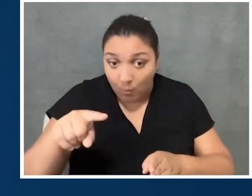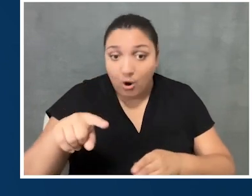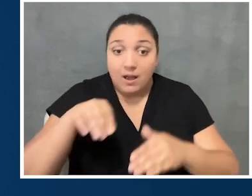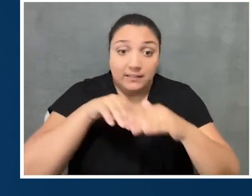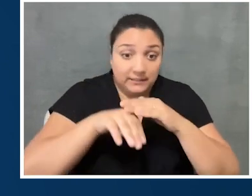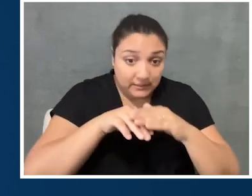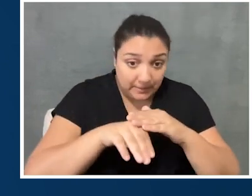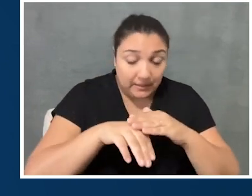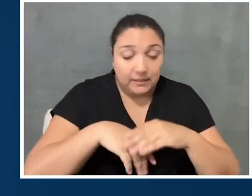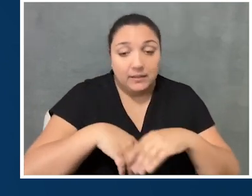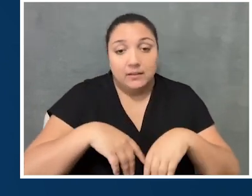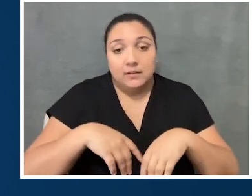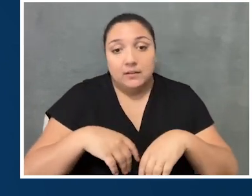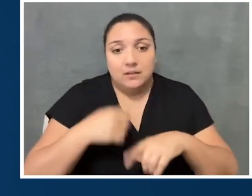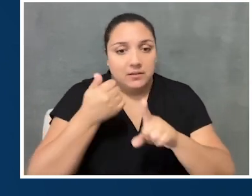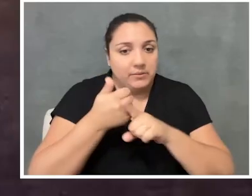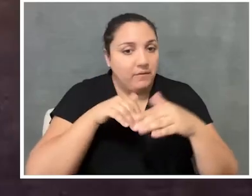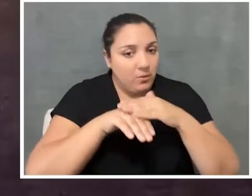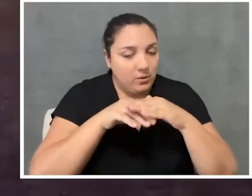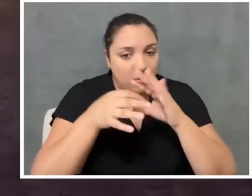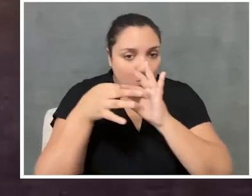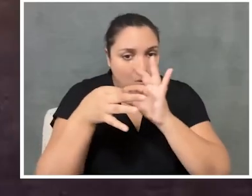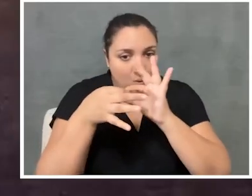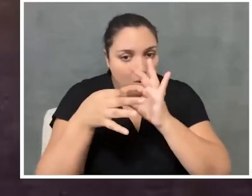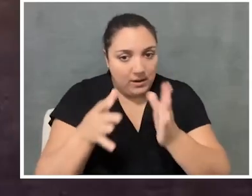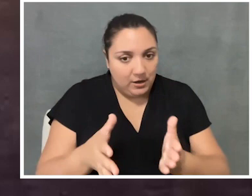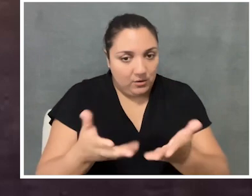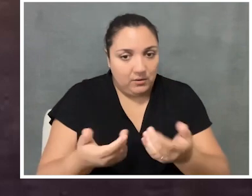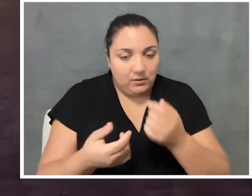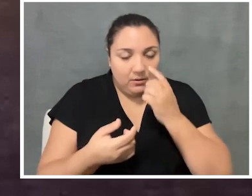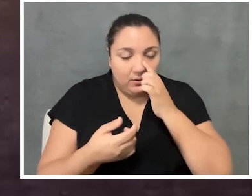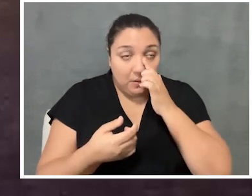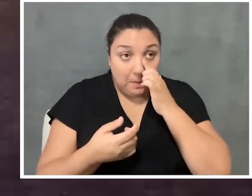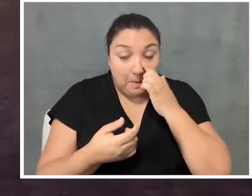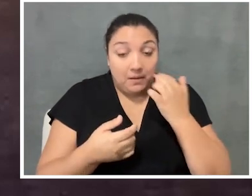and being an accessibility coordinator, as you said, really making sure that accessibility